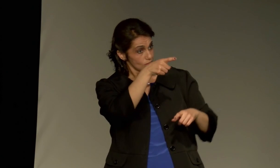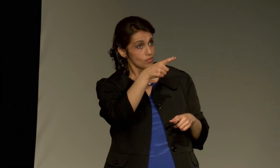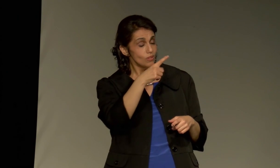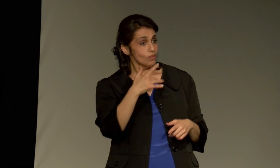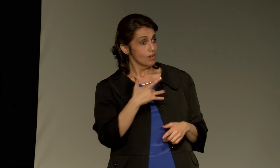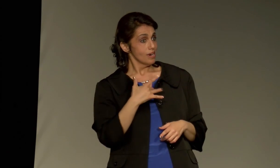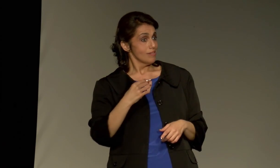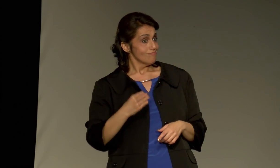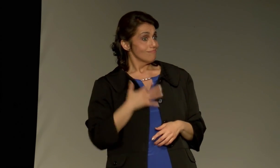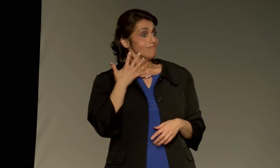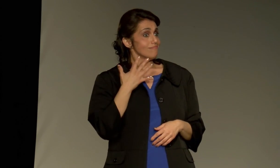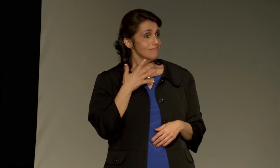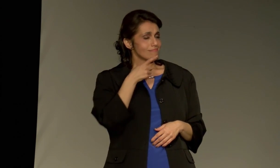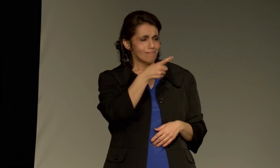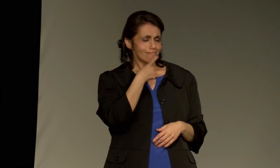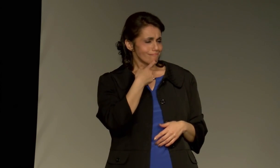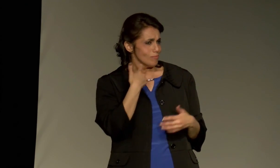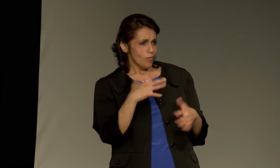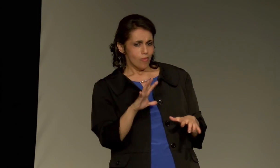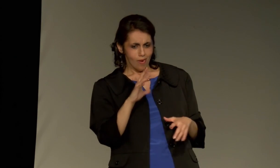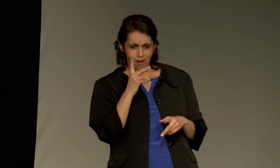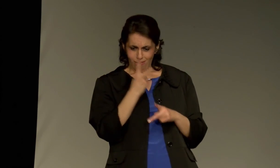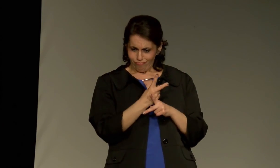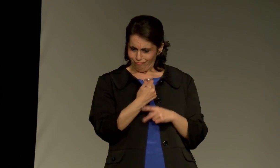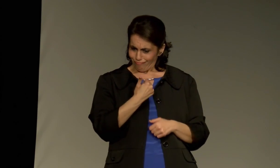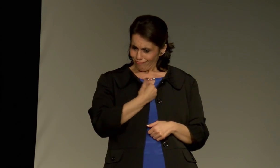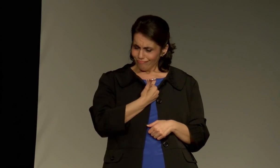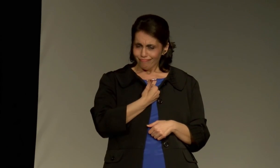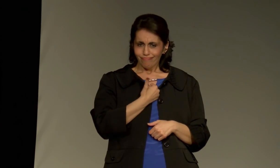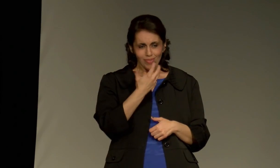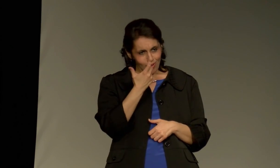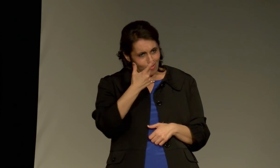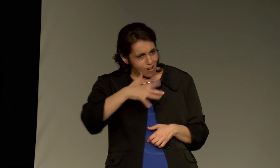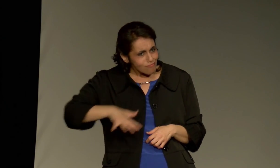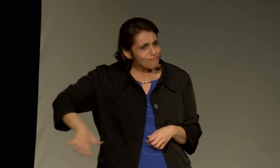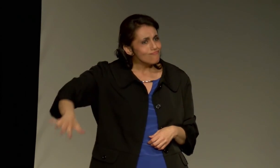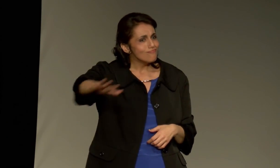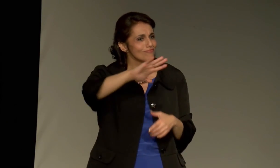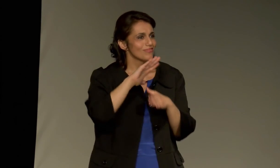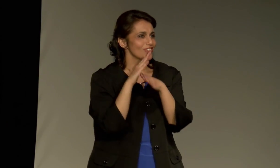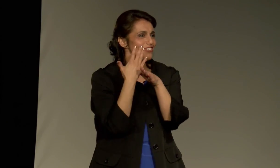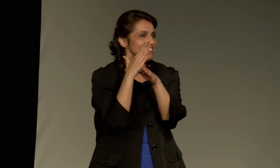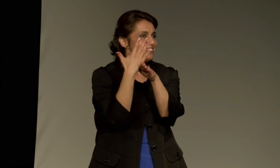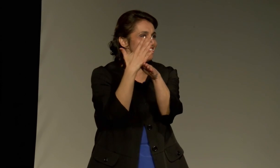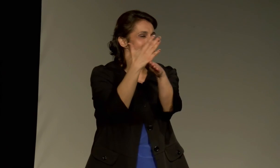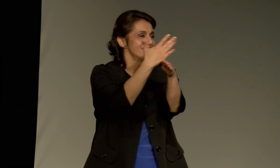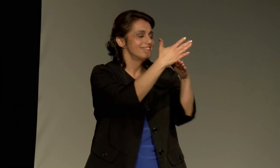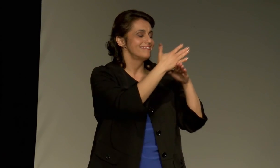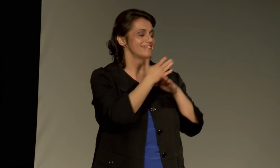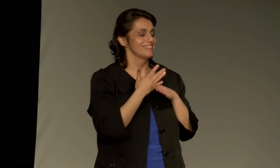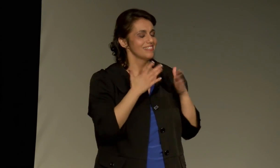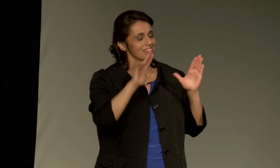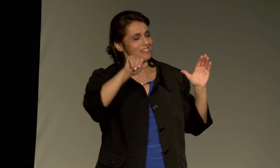I'm thankful to Hannah, because of your part, because of the inspiration you felt, because